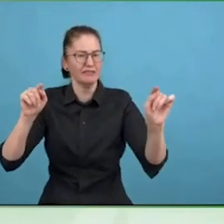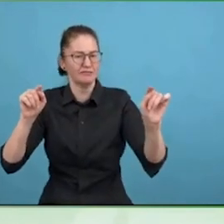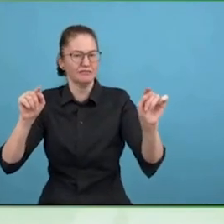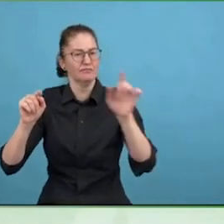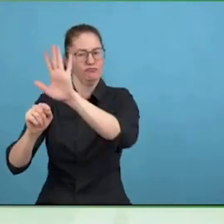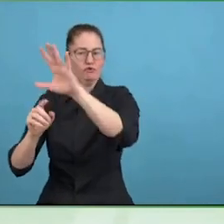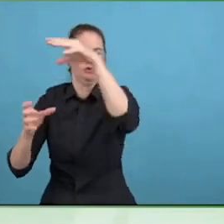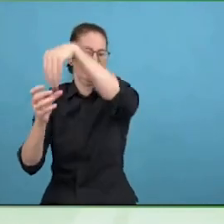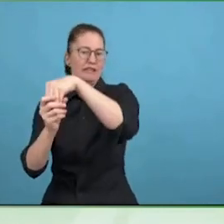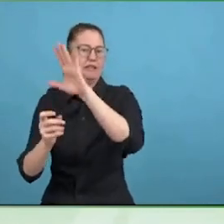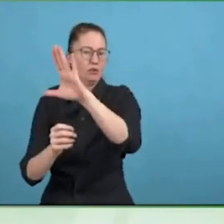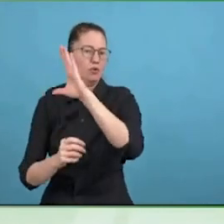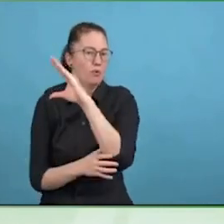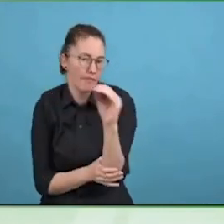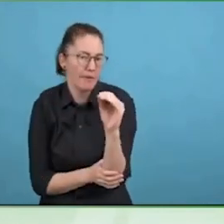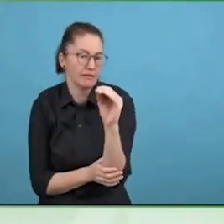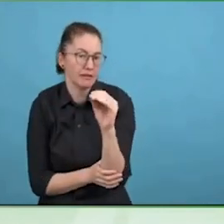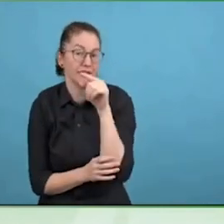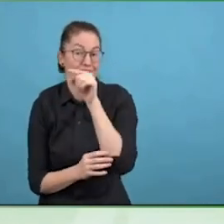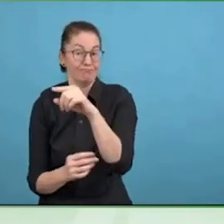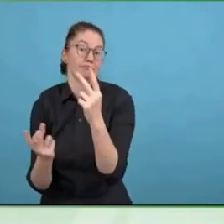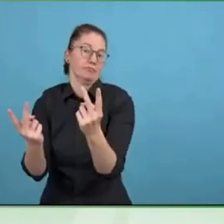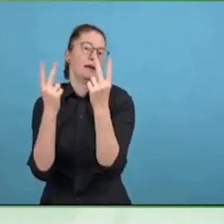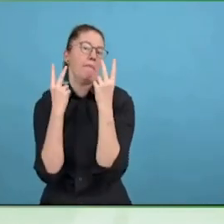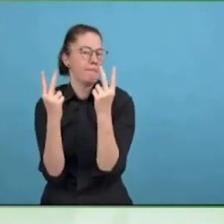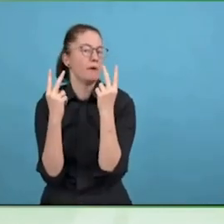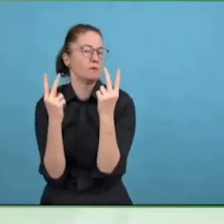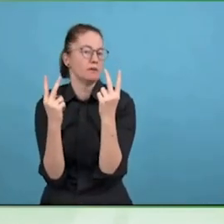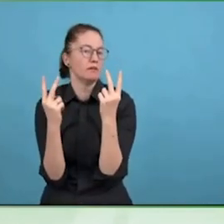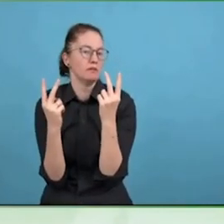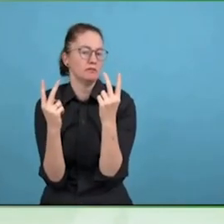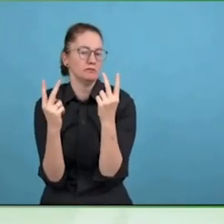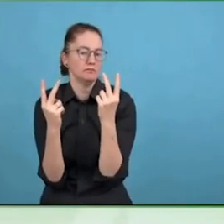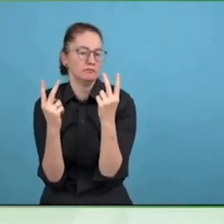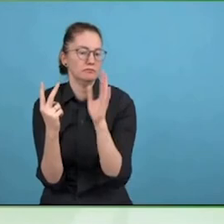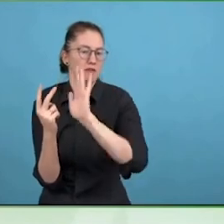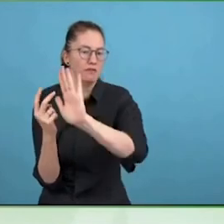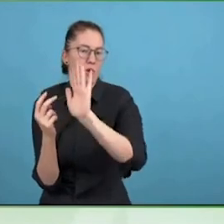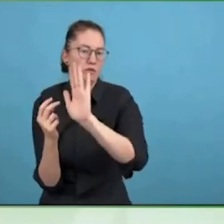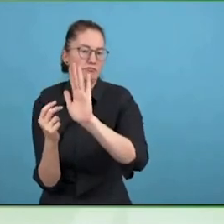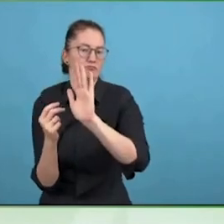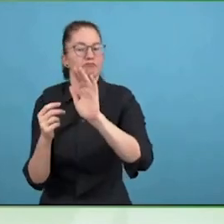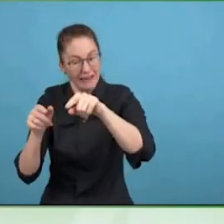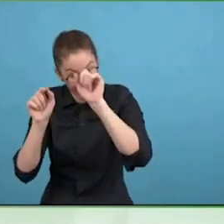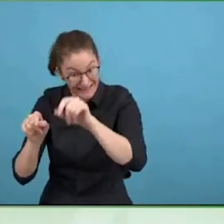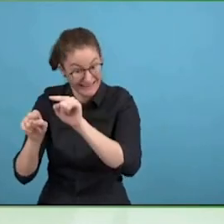Absolutely, I just have one further thing to say, that is we